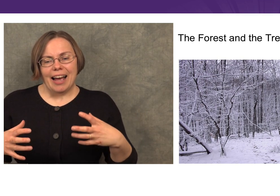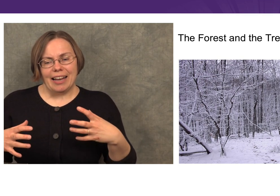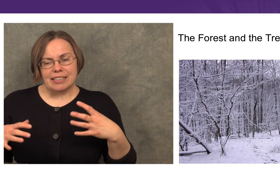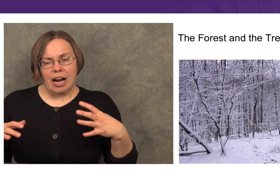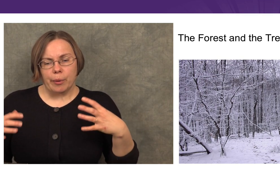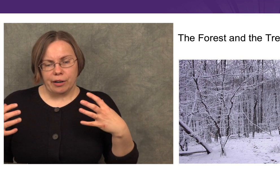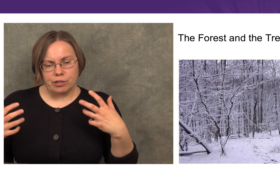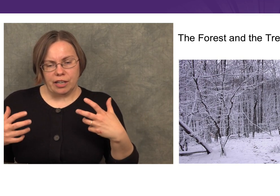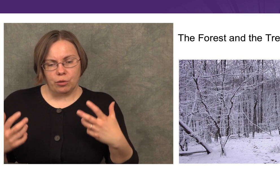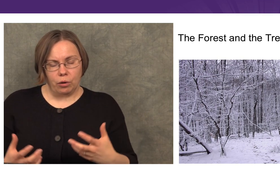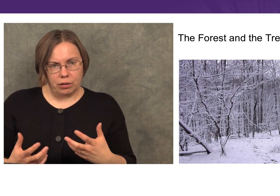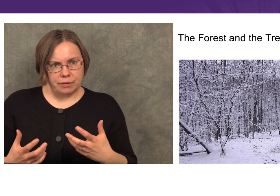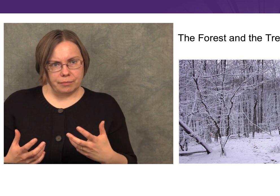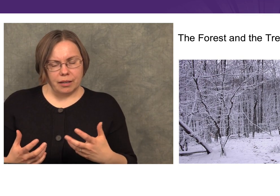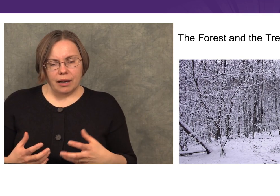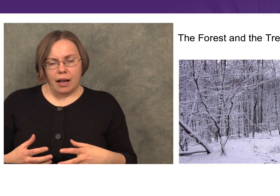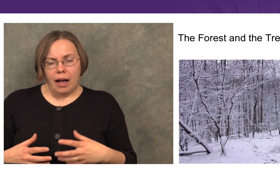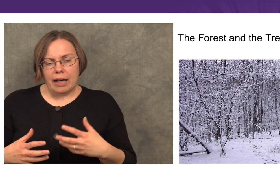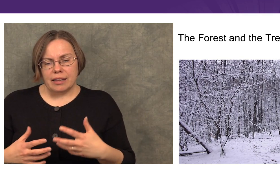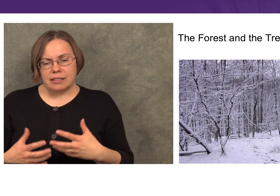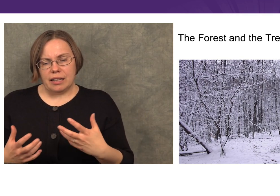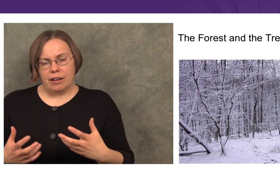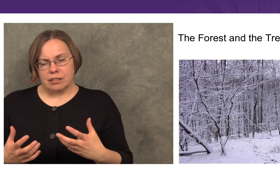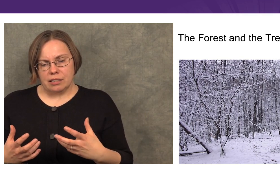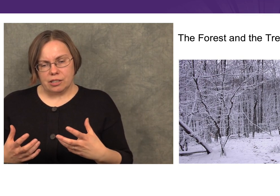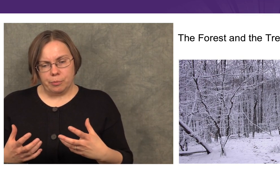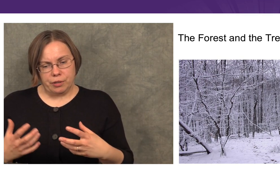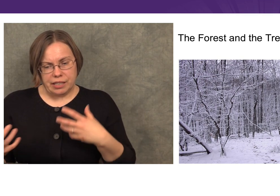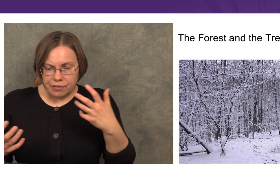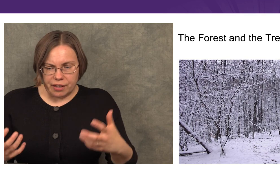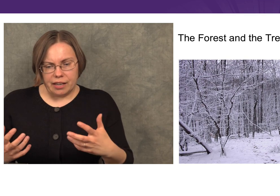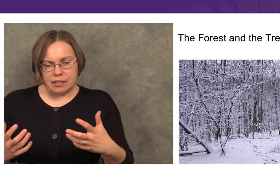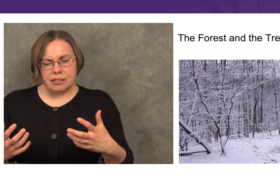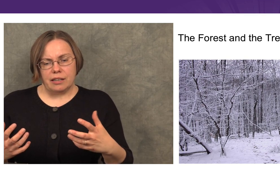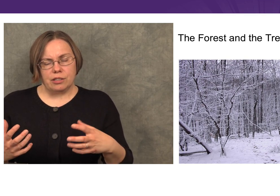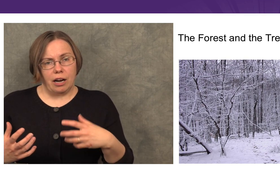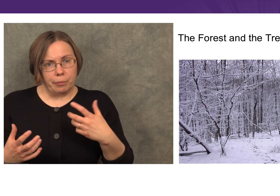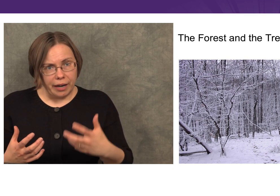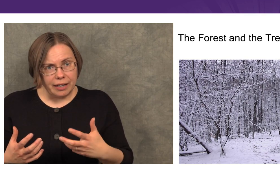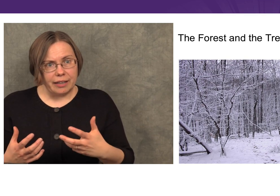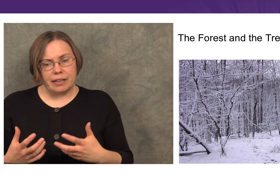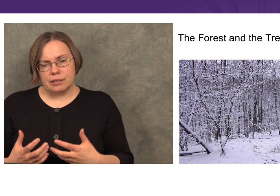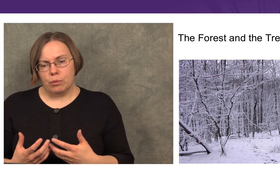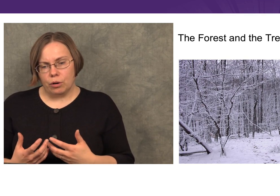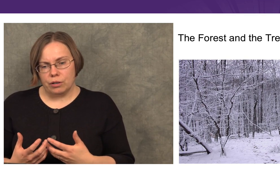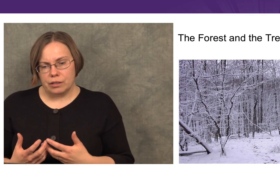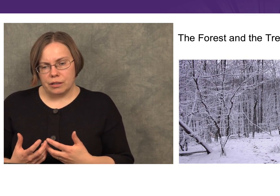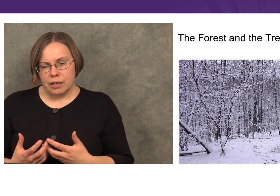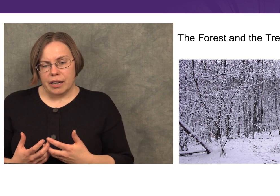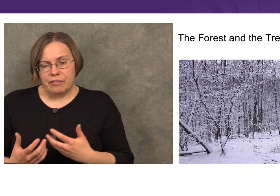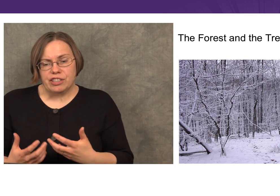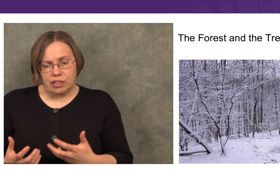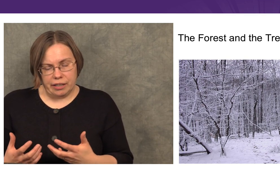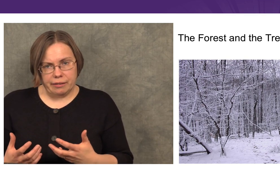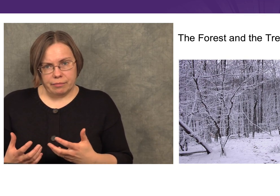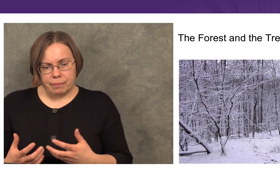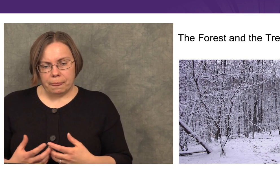and to how we understand the world. This allows us to perceive things and to comprehend things more efficiently.